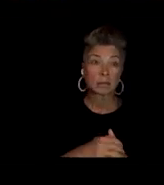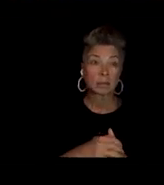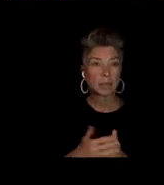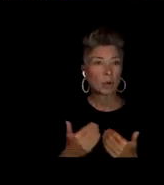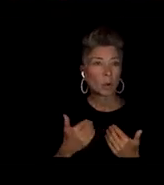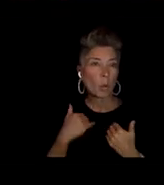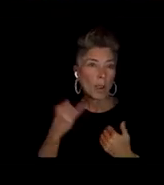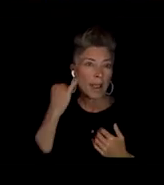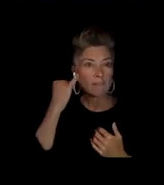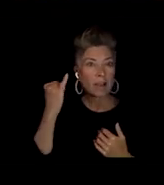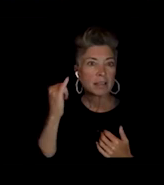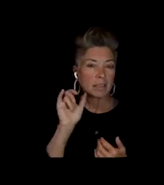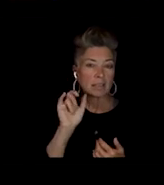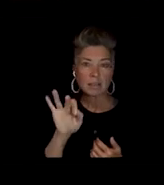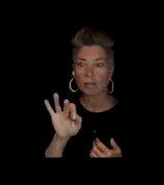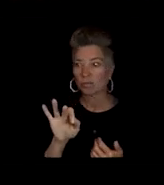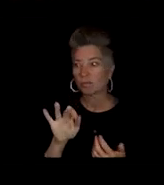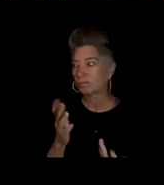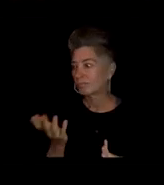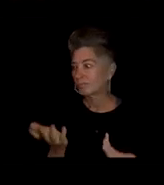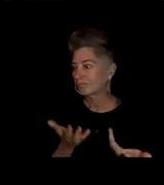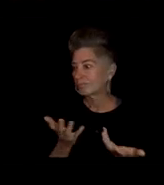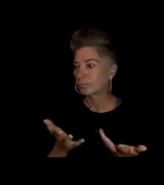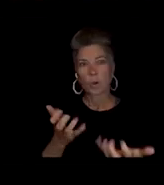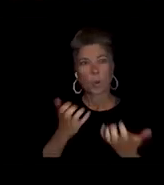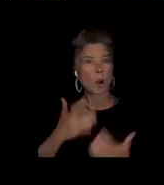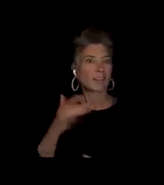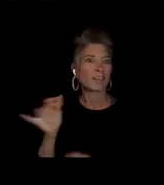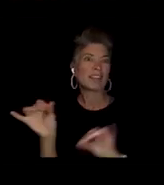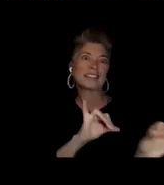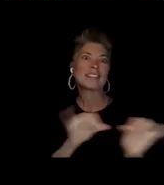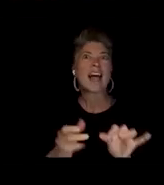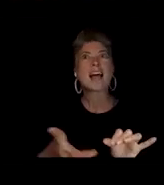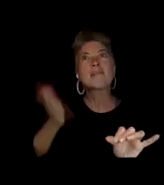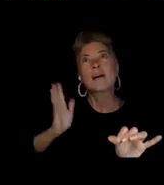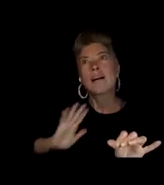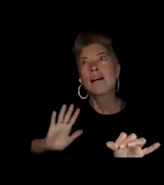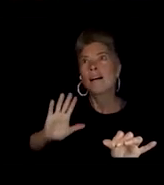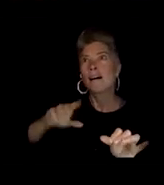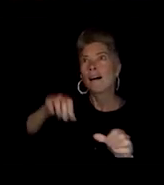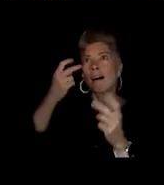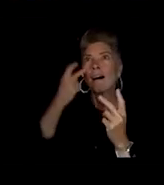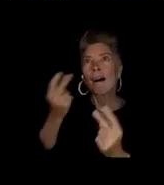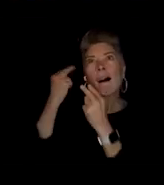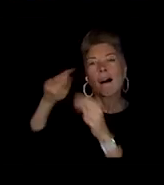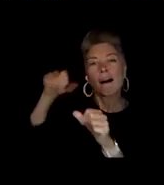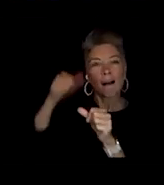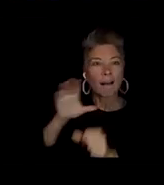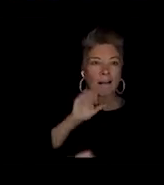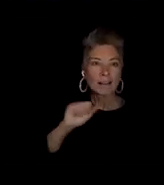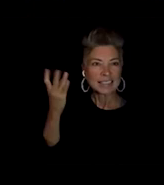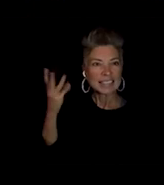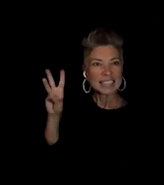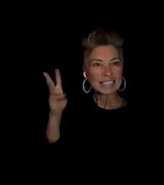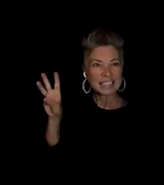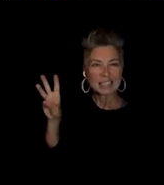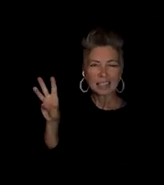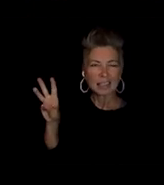we want to feel like what we felt like when we were 16 it aint gon happen but joy for me is profusely knowing that